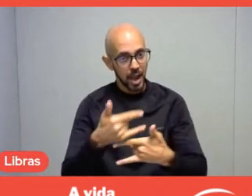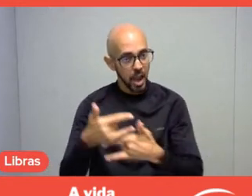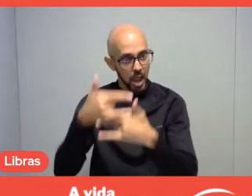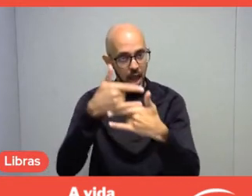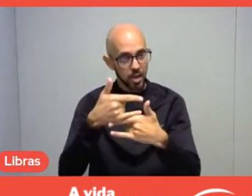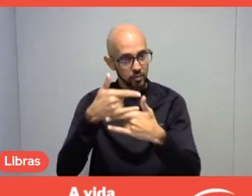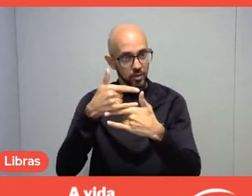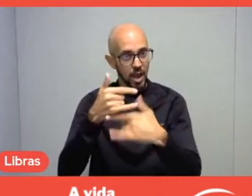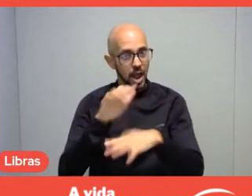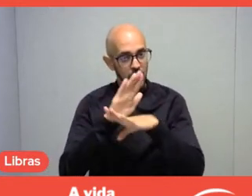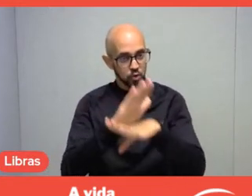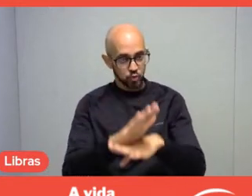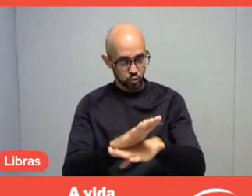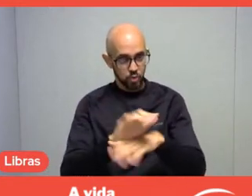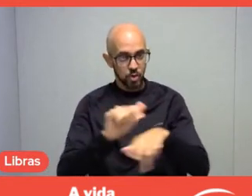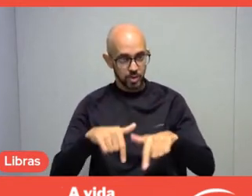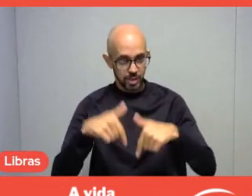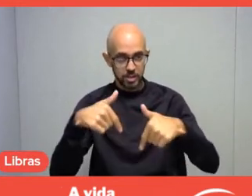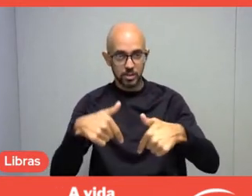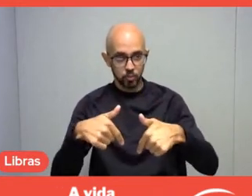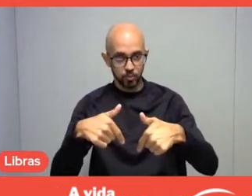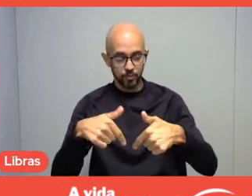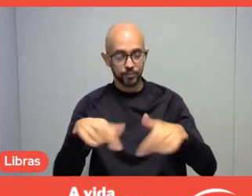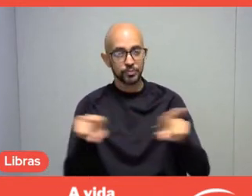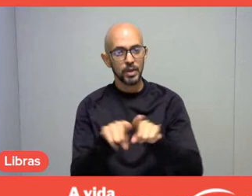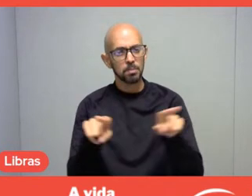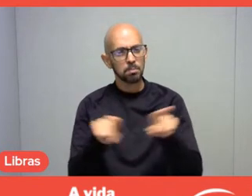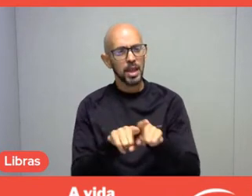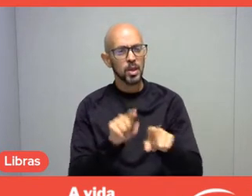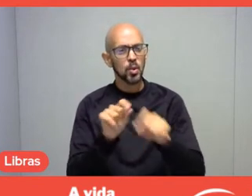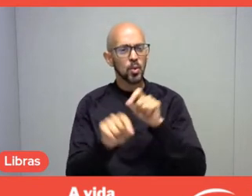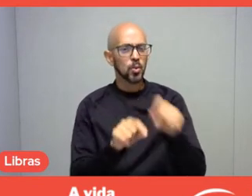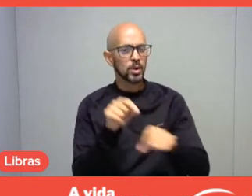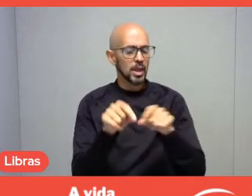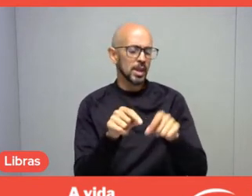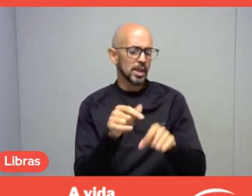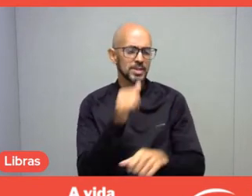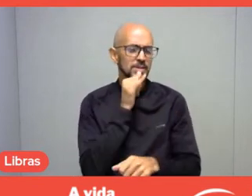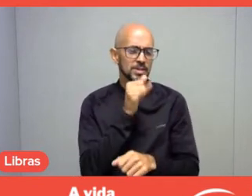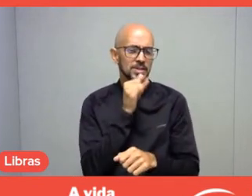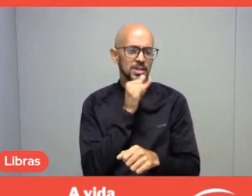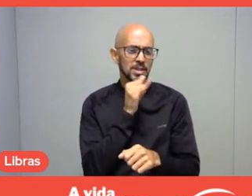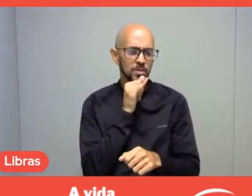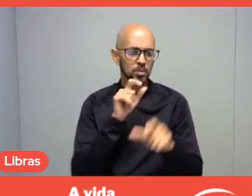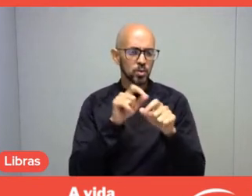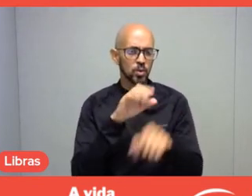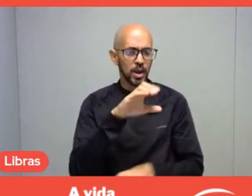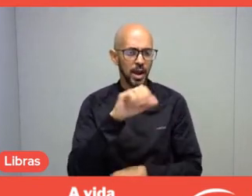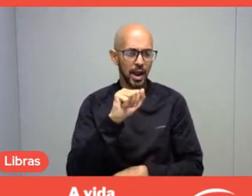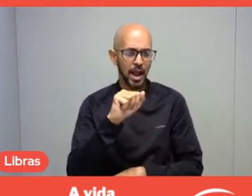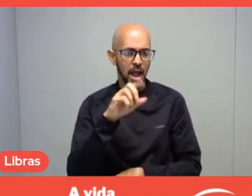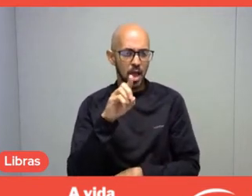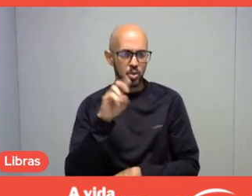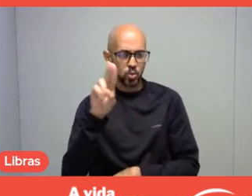Talking specifically about examples, Márcia and colleagues, Cadu, for example, cited photography as a hobby.